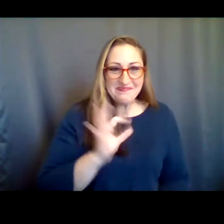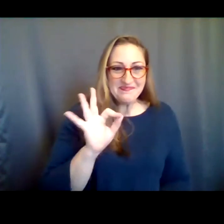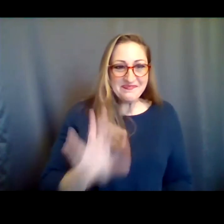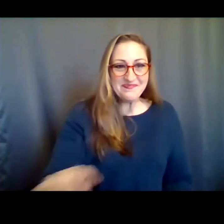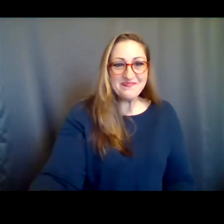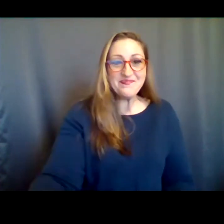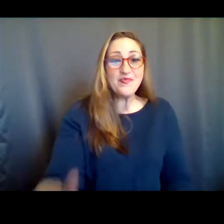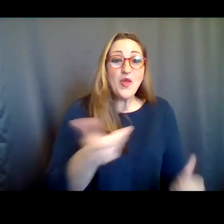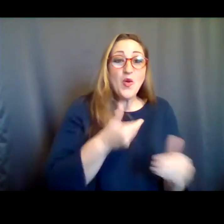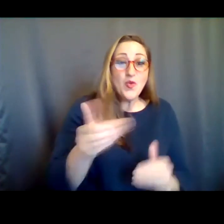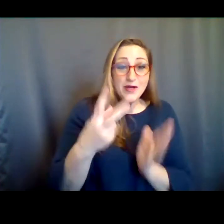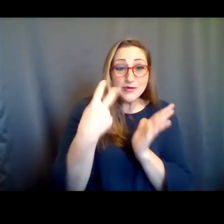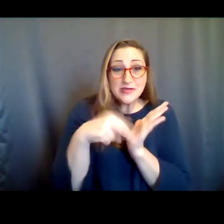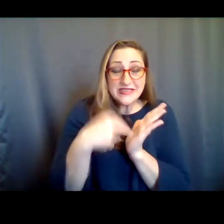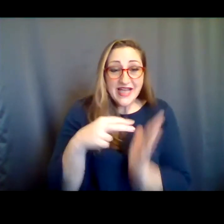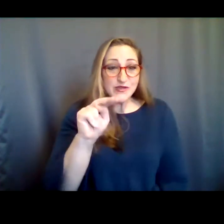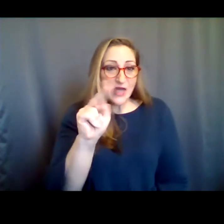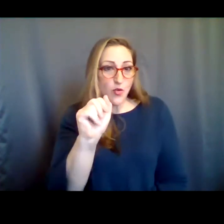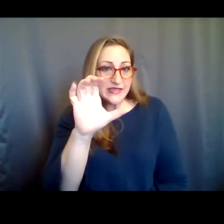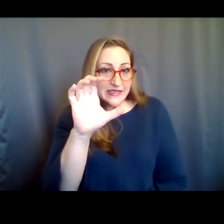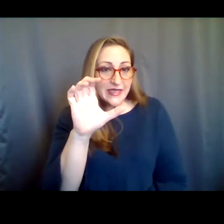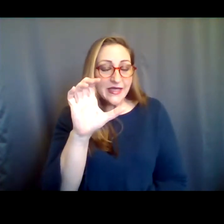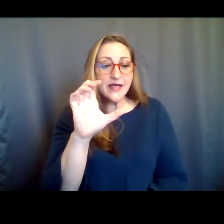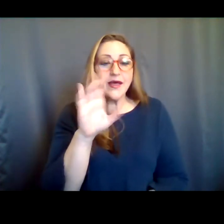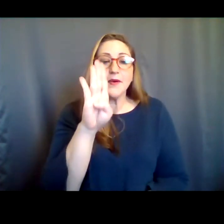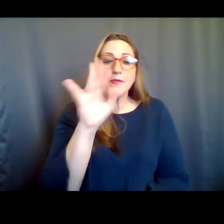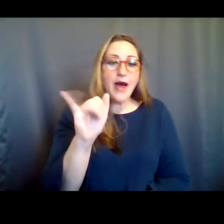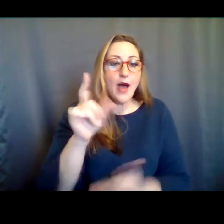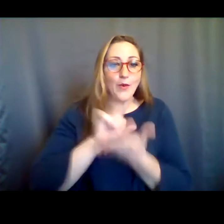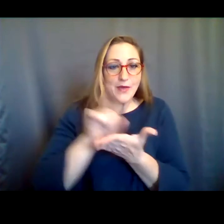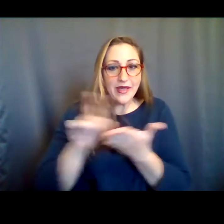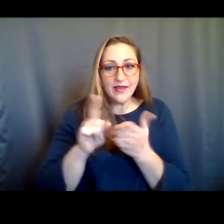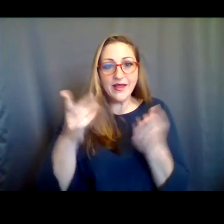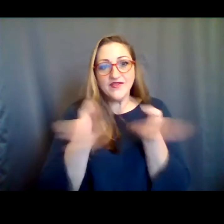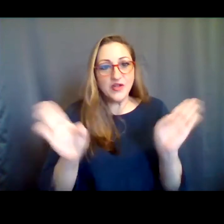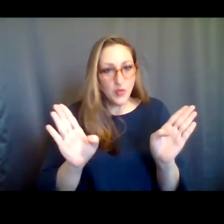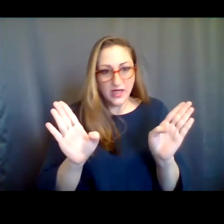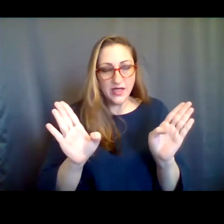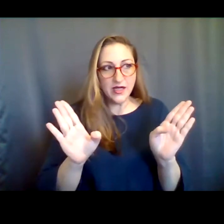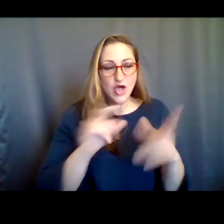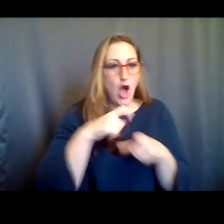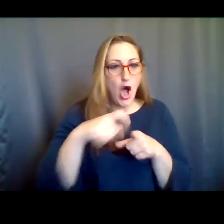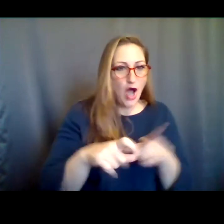Welcome to the Dance/NYC bi-weekly field-wide call excuse me, it's not bi-weekly any more,